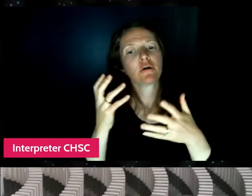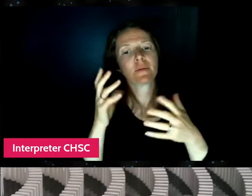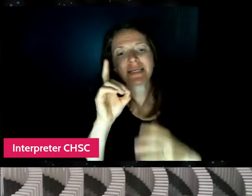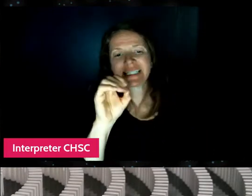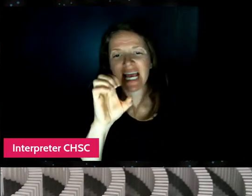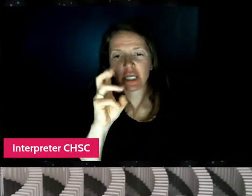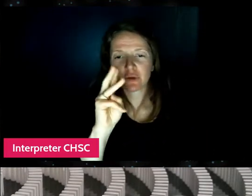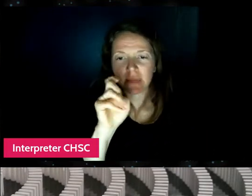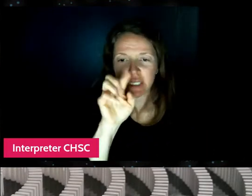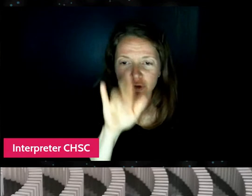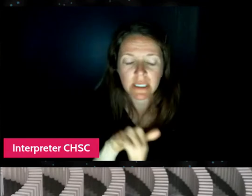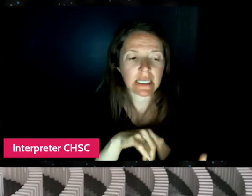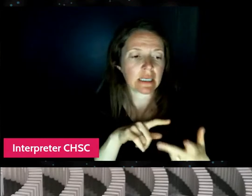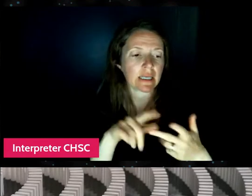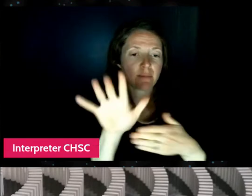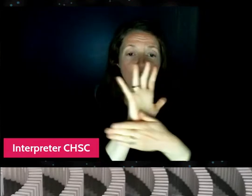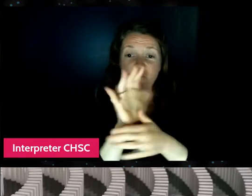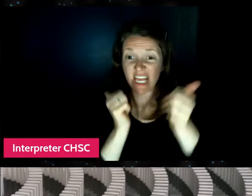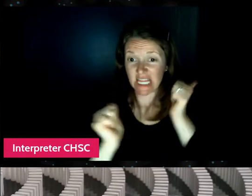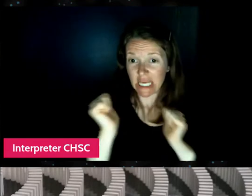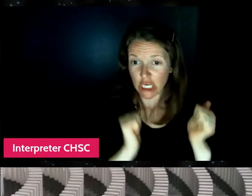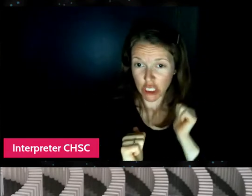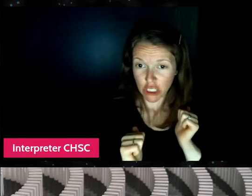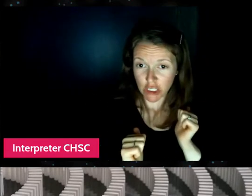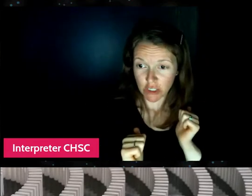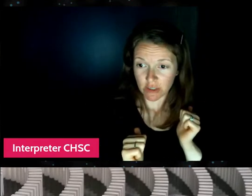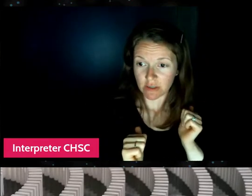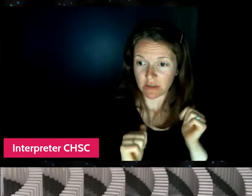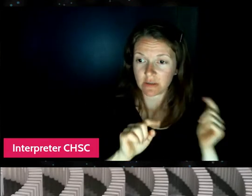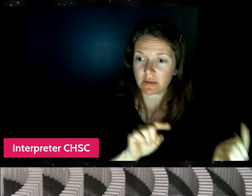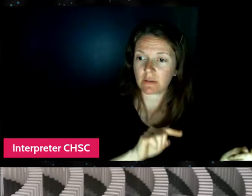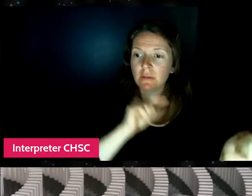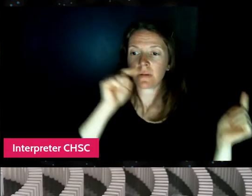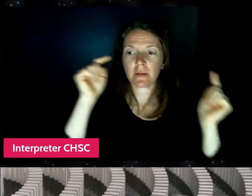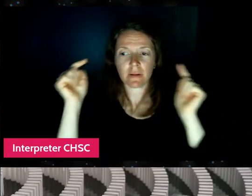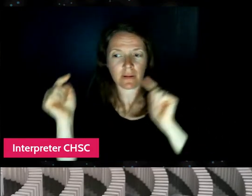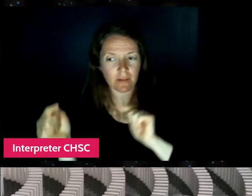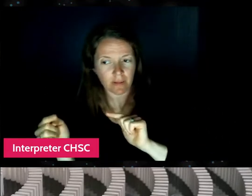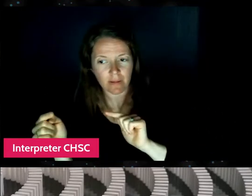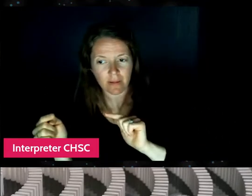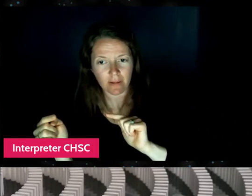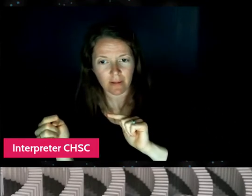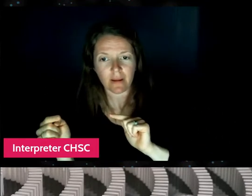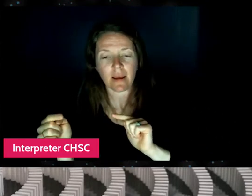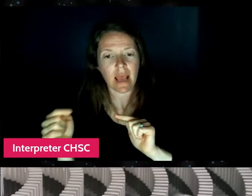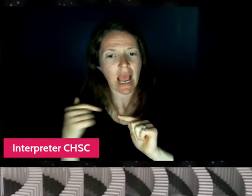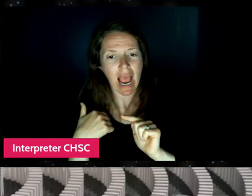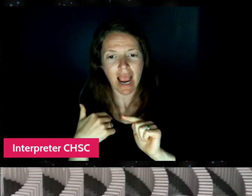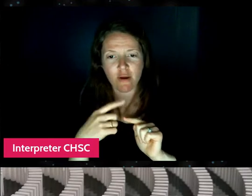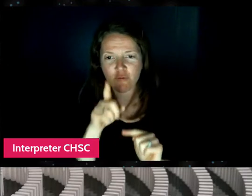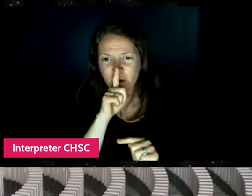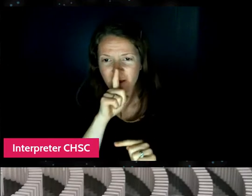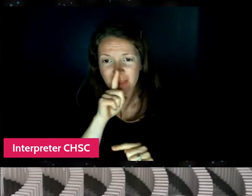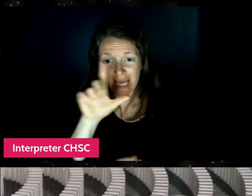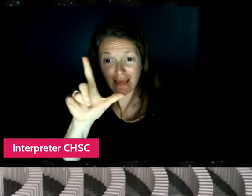I found myself quite a bit relying on some great footage that Lily would shoot.